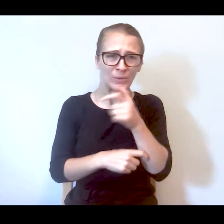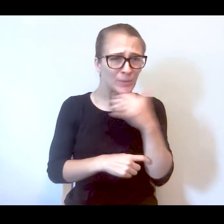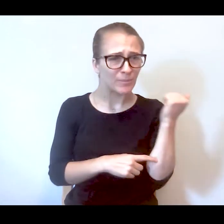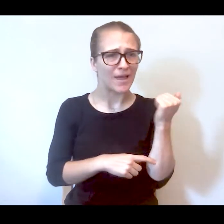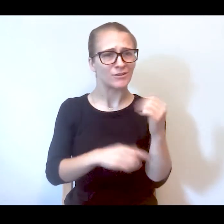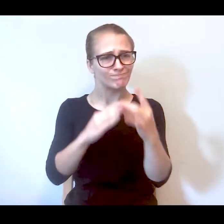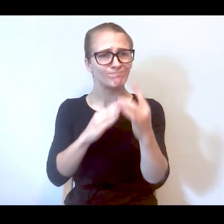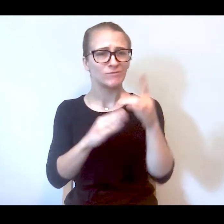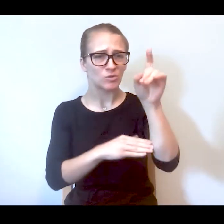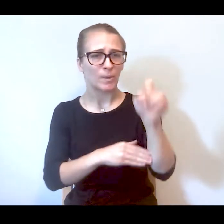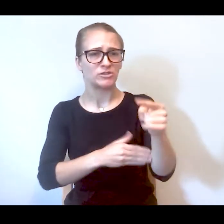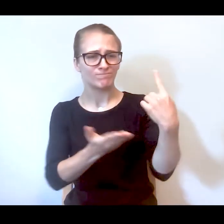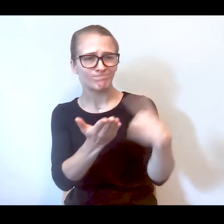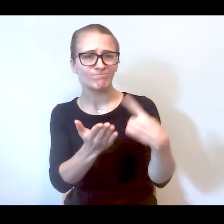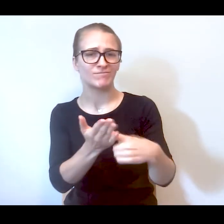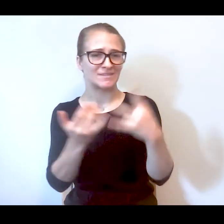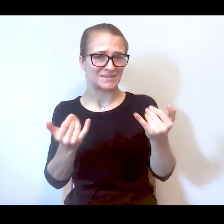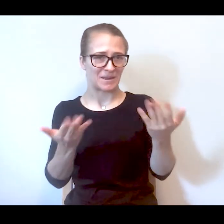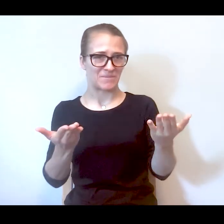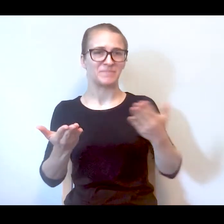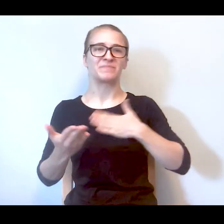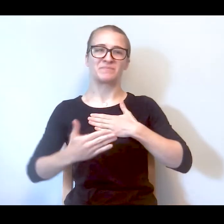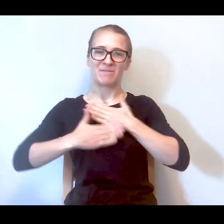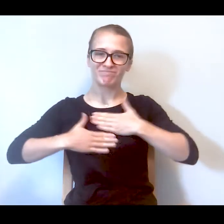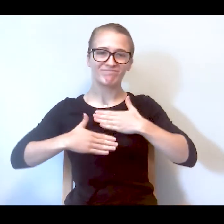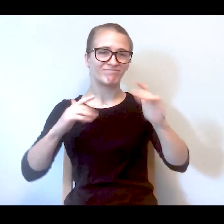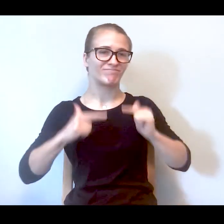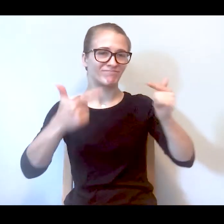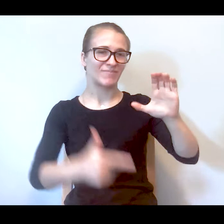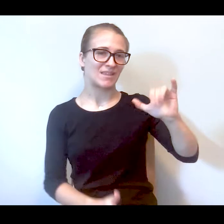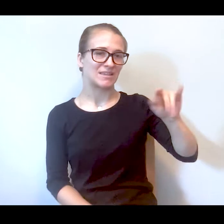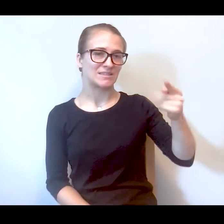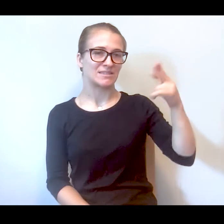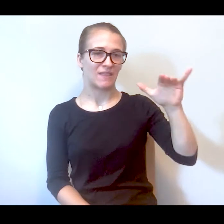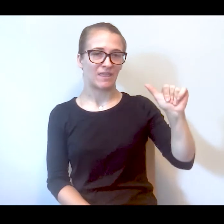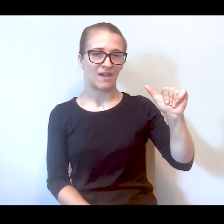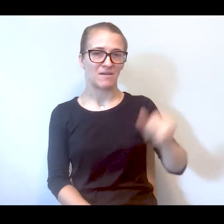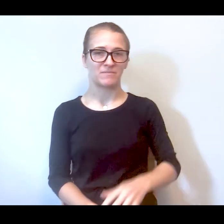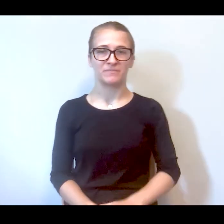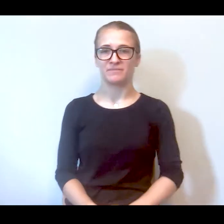better to lead our panelists in this discussion. It's my honor to turn the floor over Cynthia.